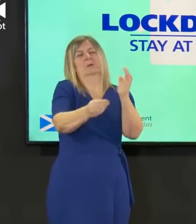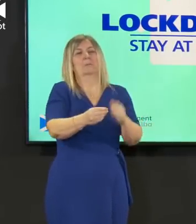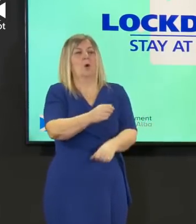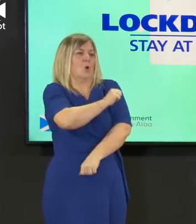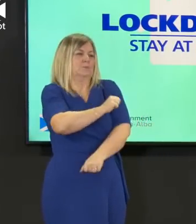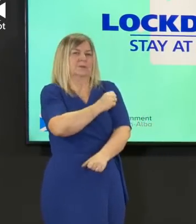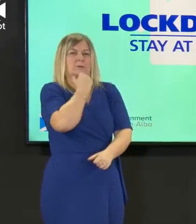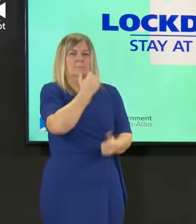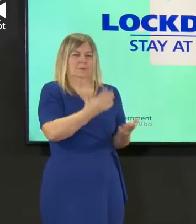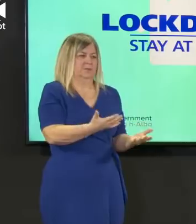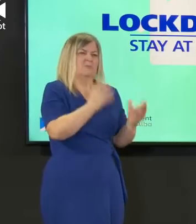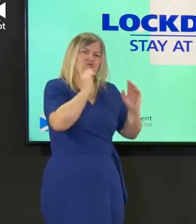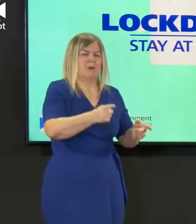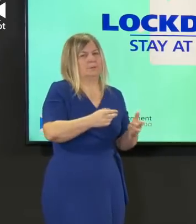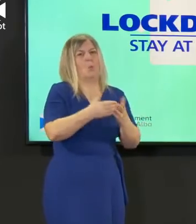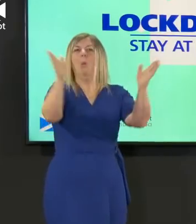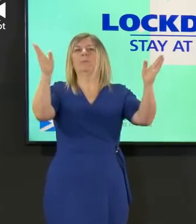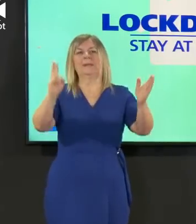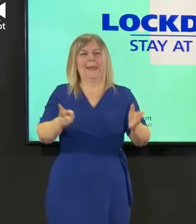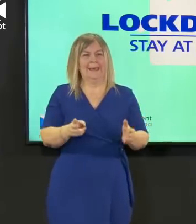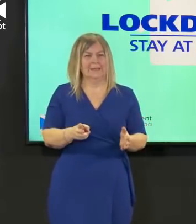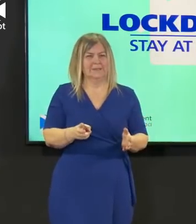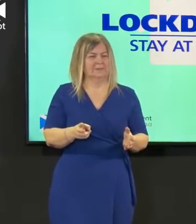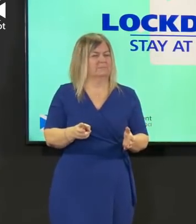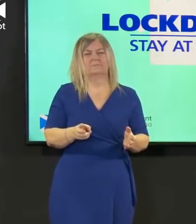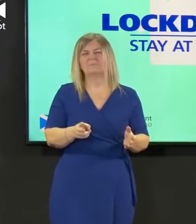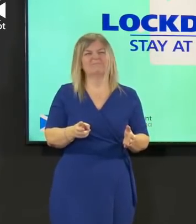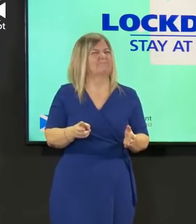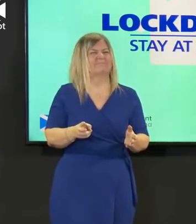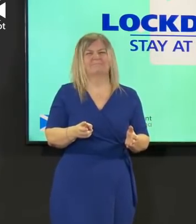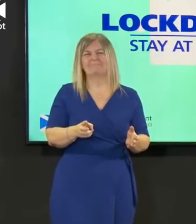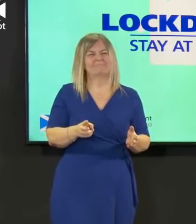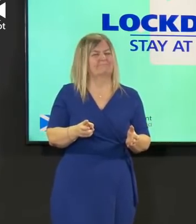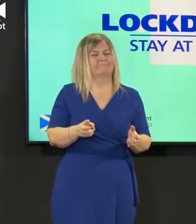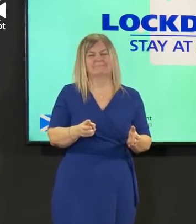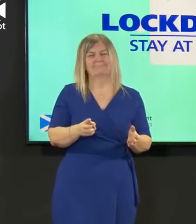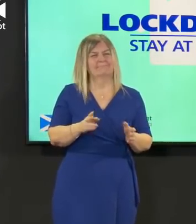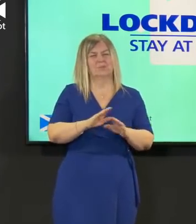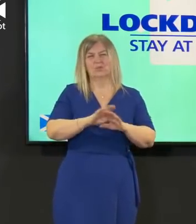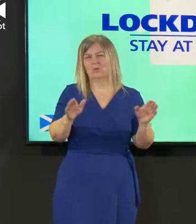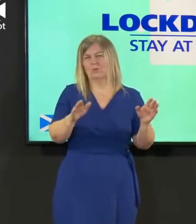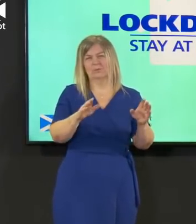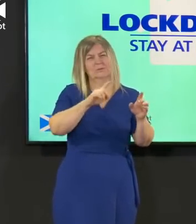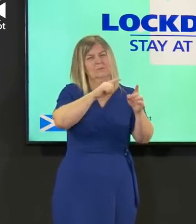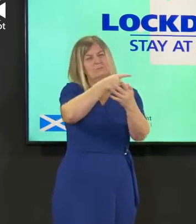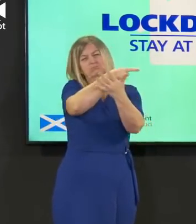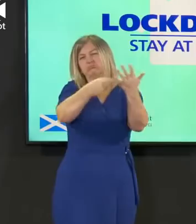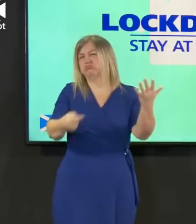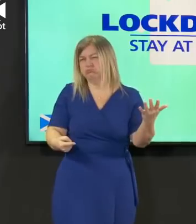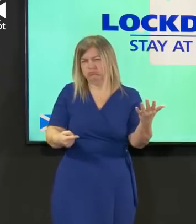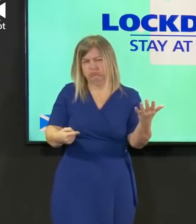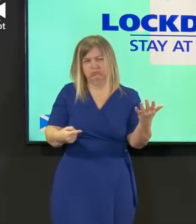that we go and do x or y it it doesn't work like that you all know that but but you also